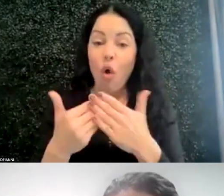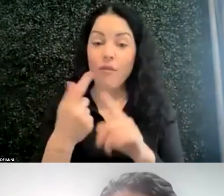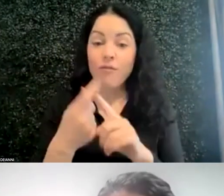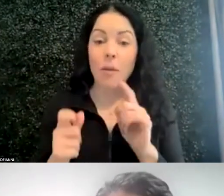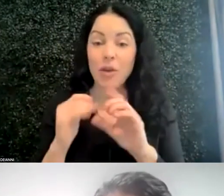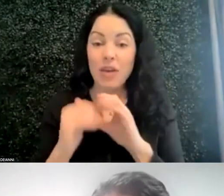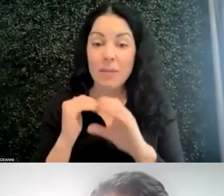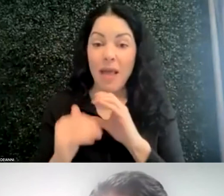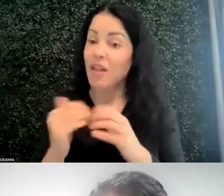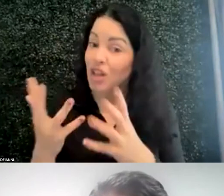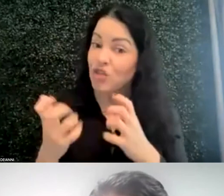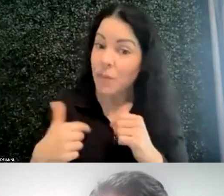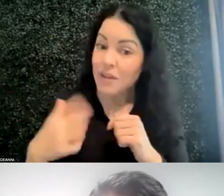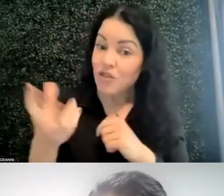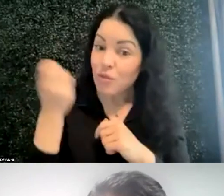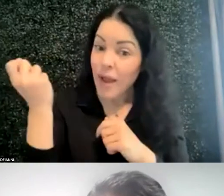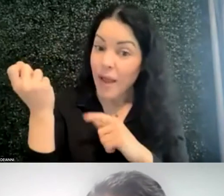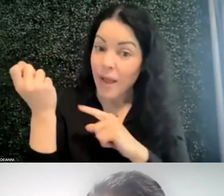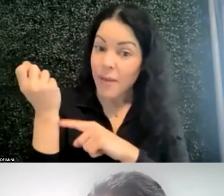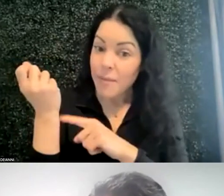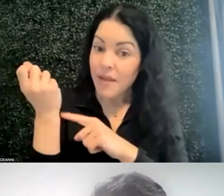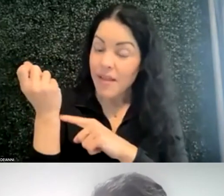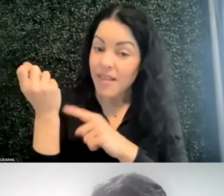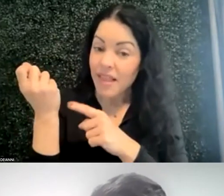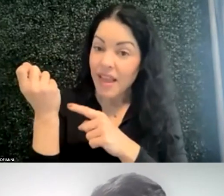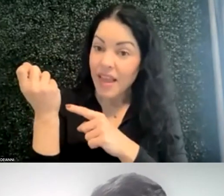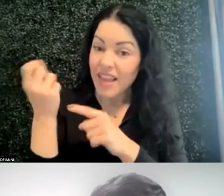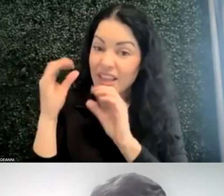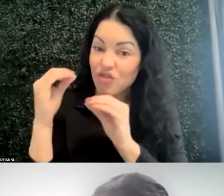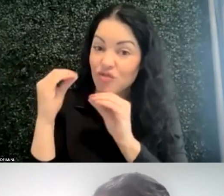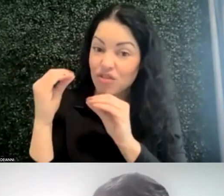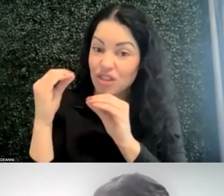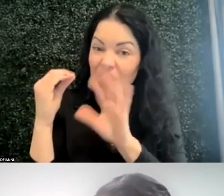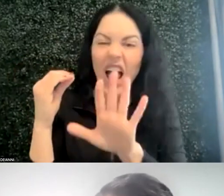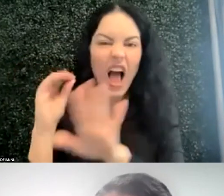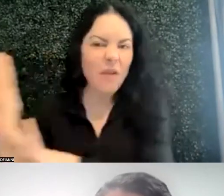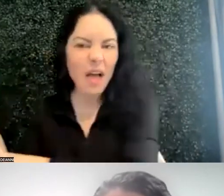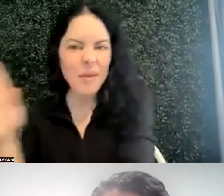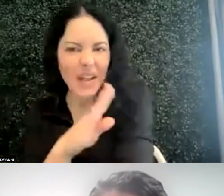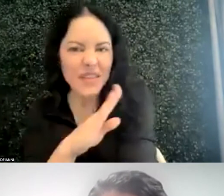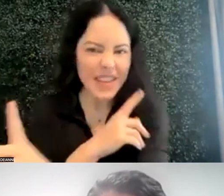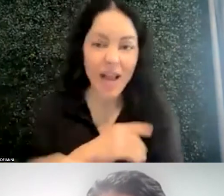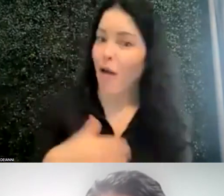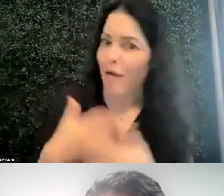Would you like me to grab like a instruction? All right, I'll be right back. Thank you so much, Jade. Yay.